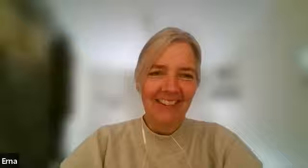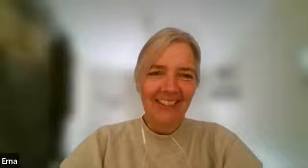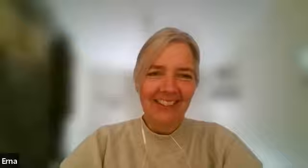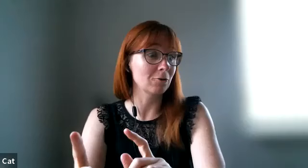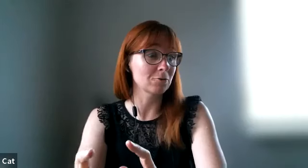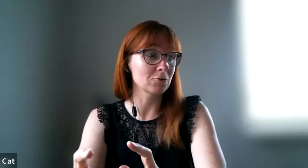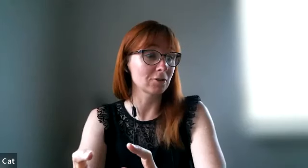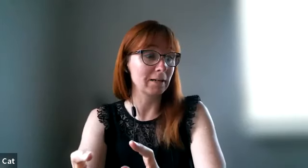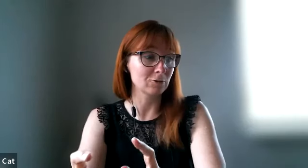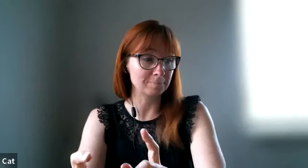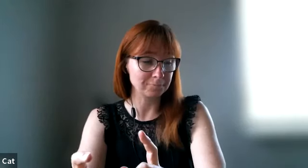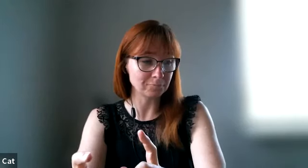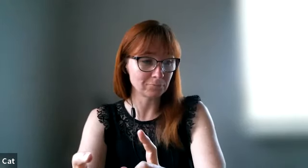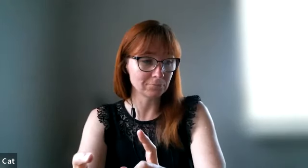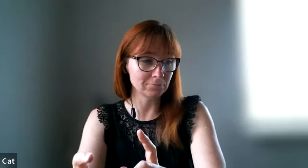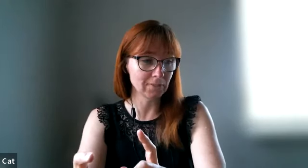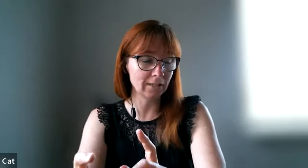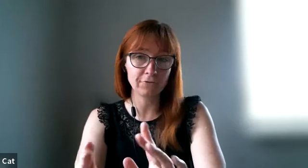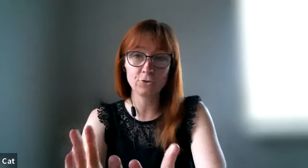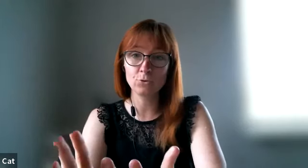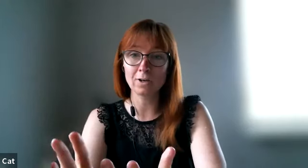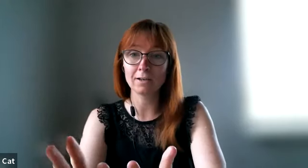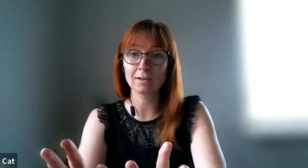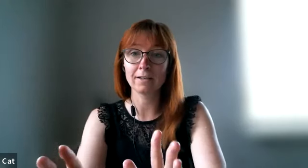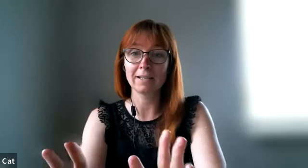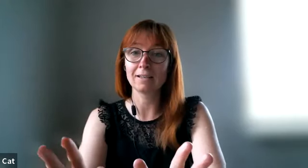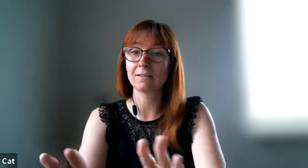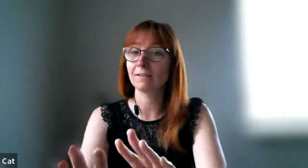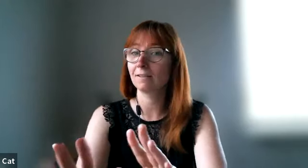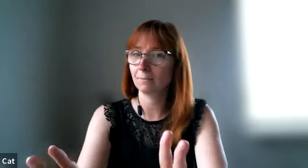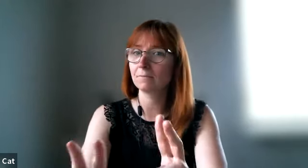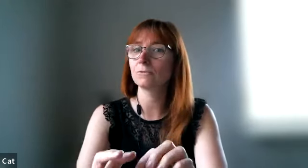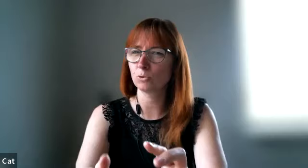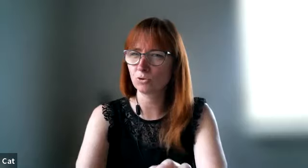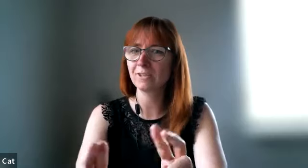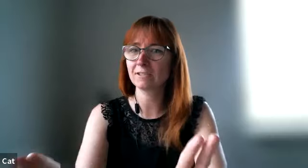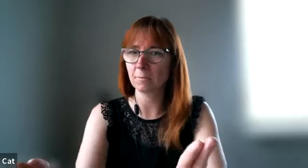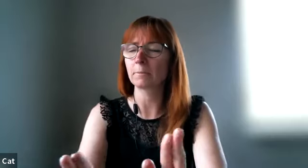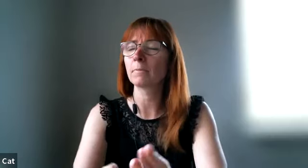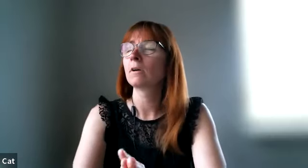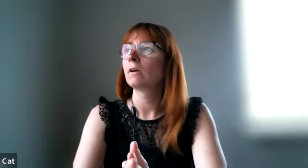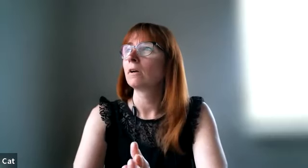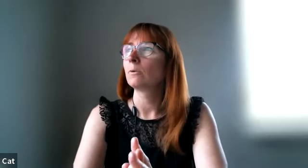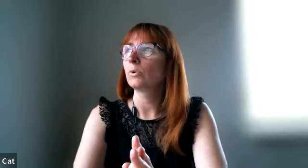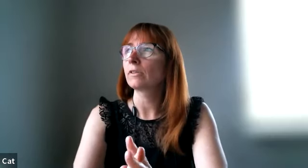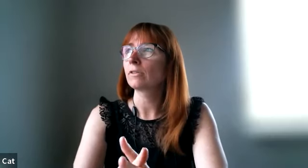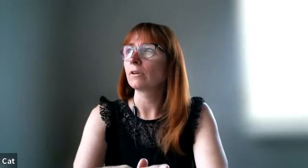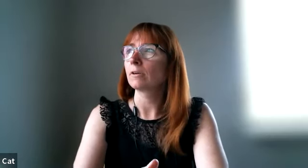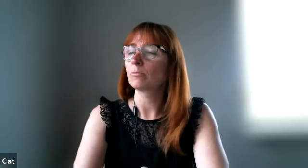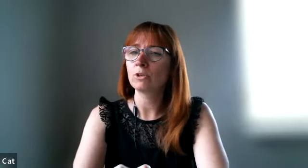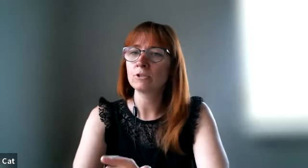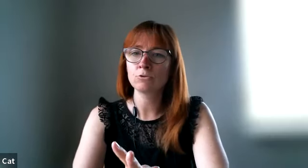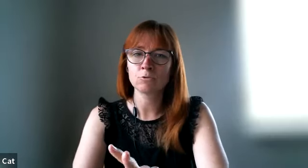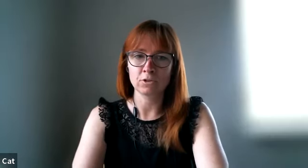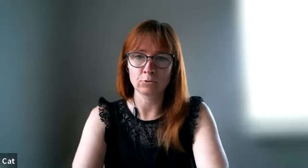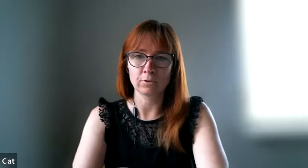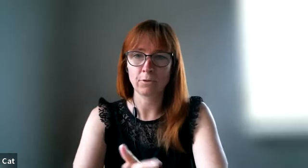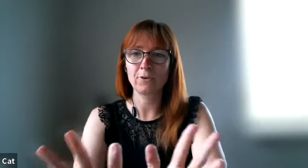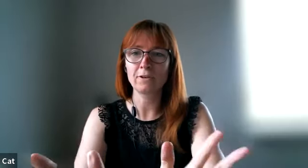chapman also talked about if you are a usually it's a mom with uh preschool children three of